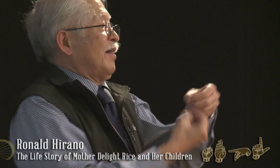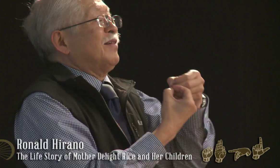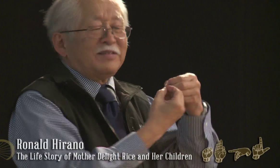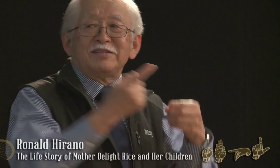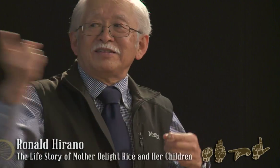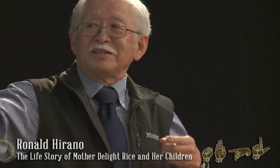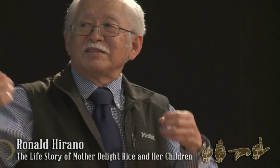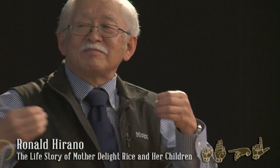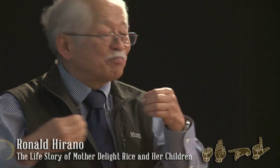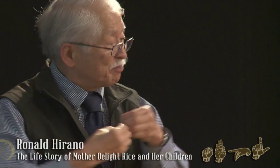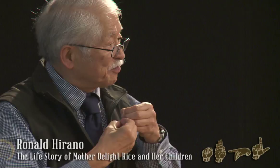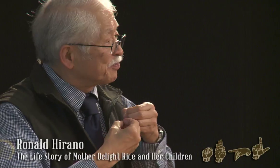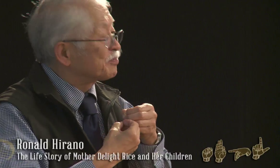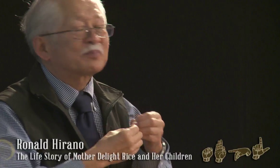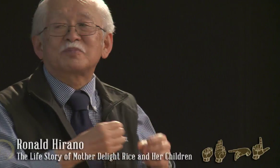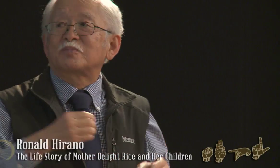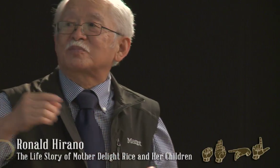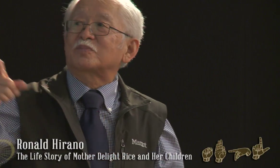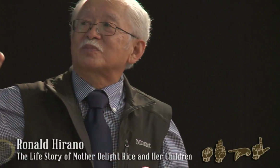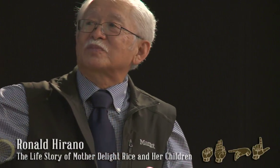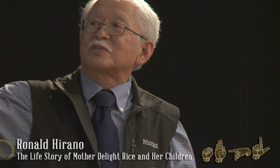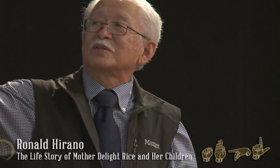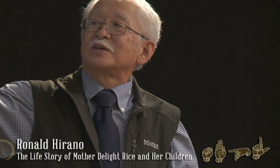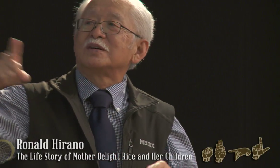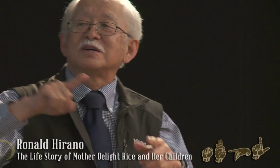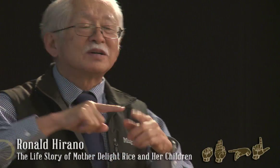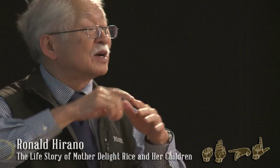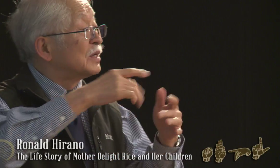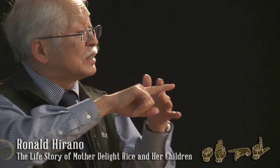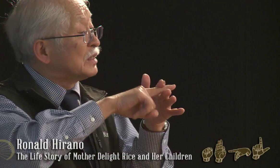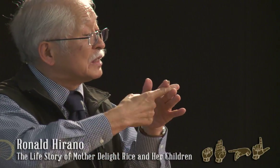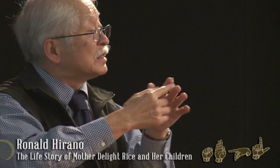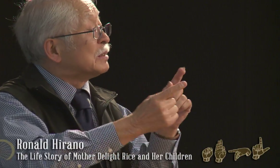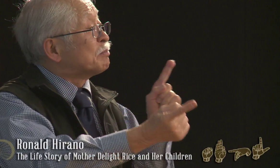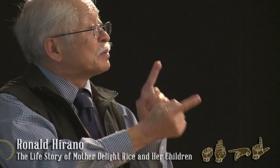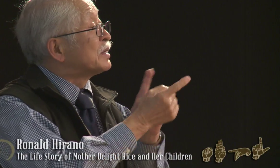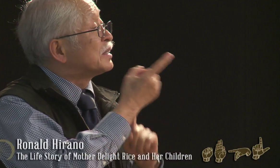all this, and so I decided that I should add a little bit about me in here.